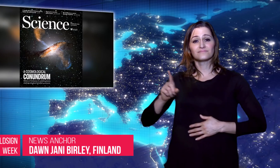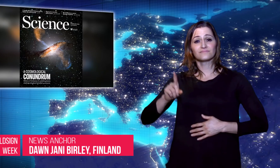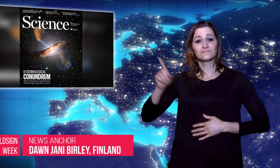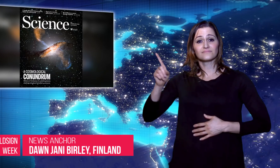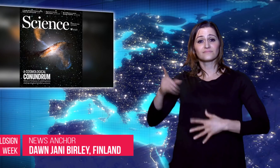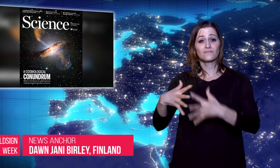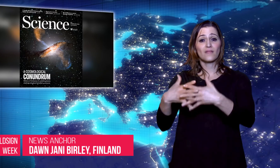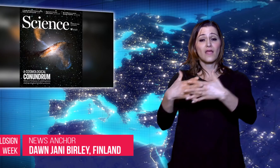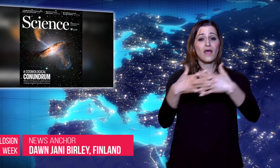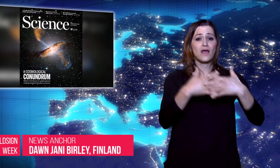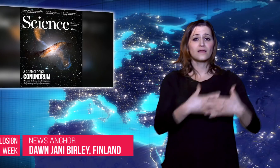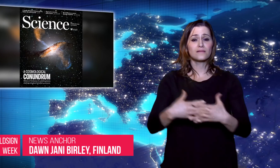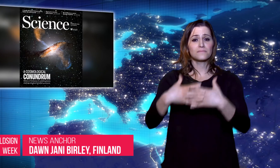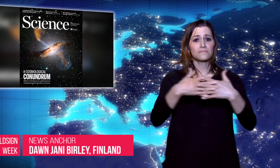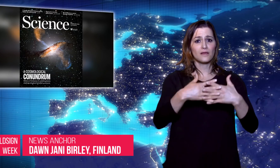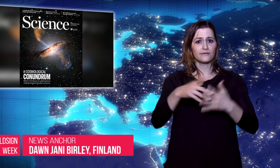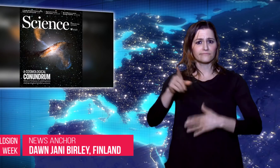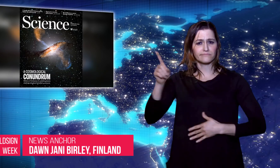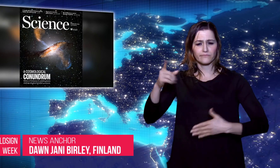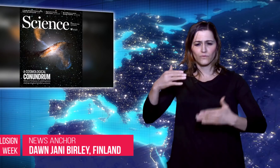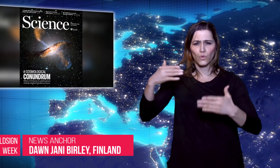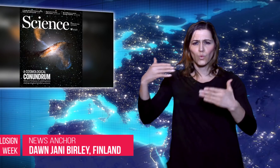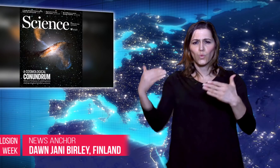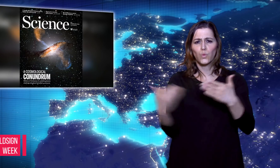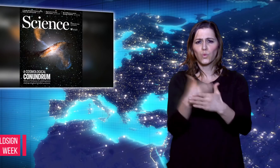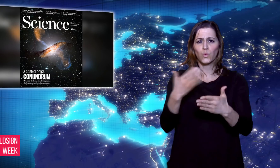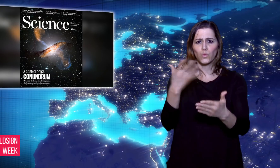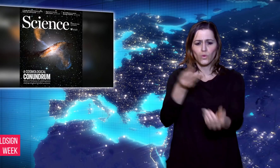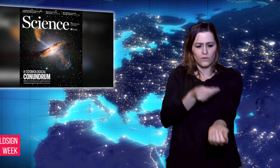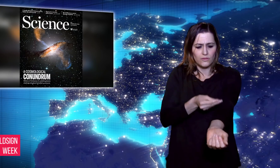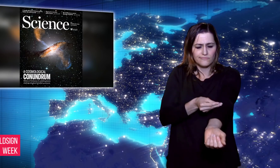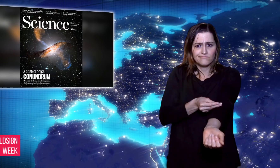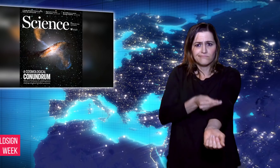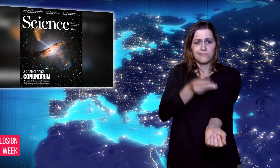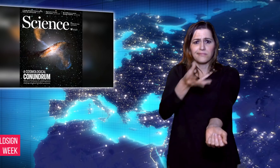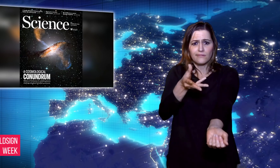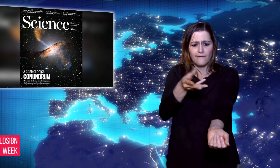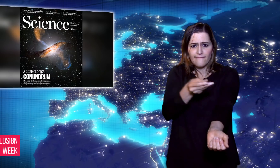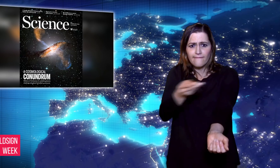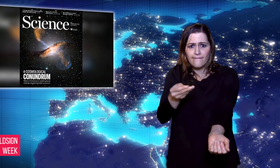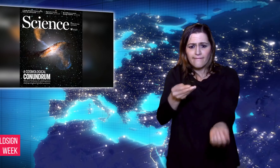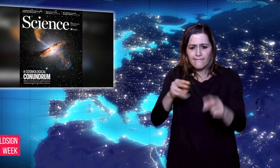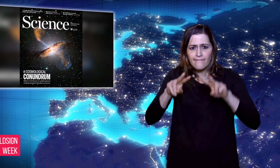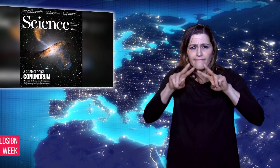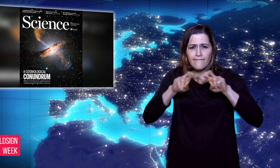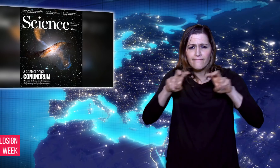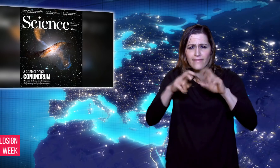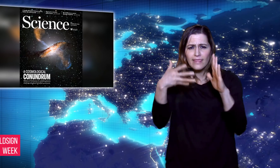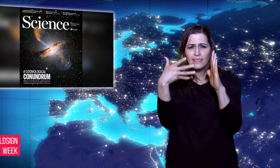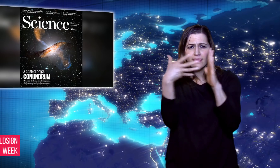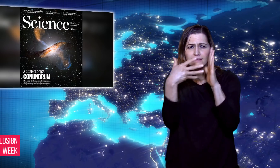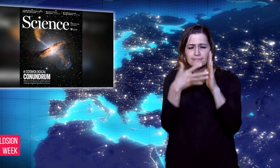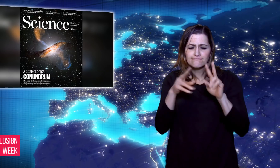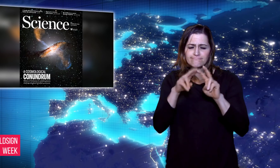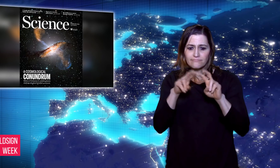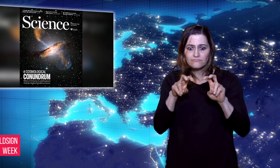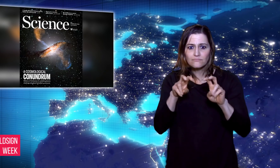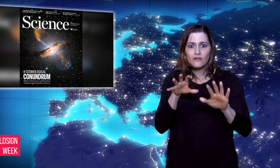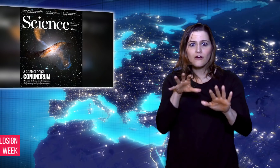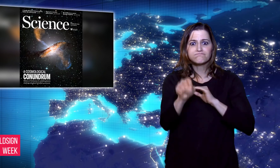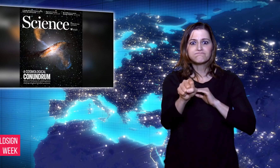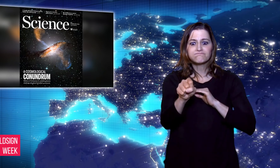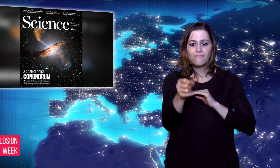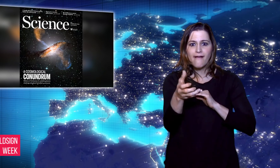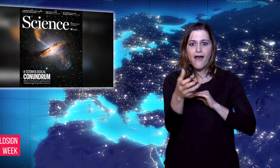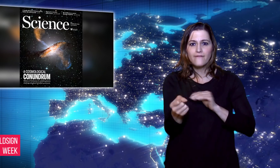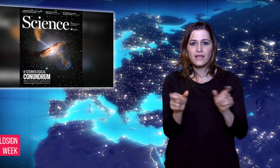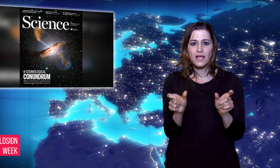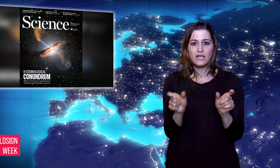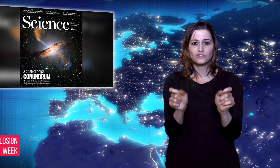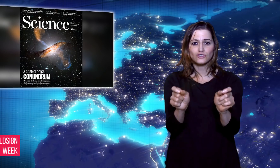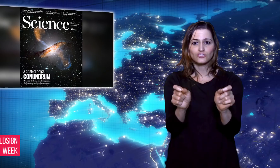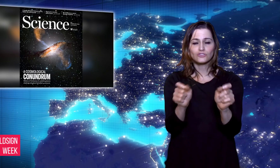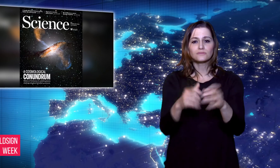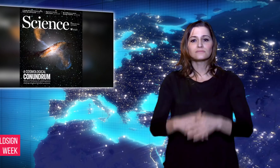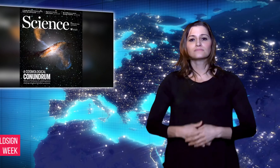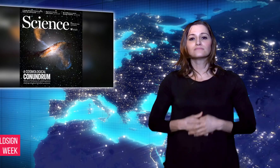Dawn: New USA Blood tests detect cancer